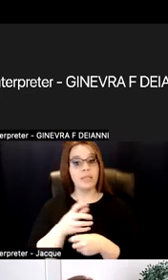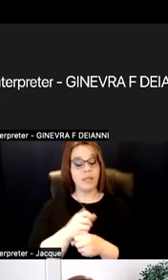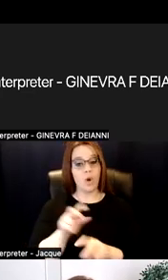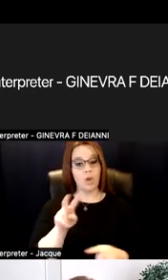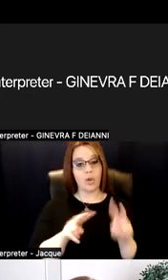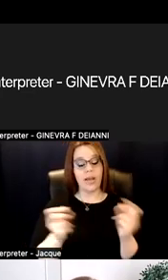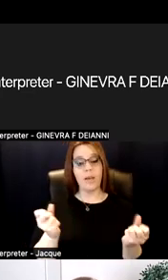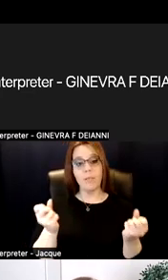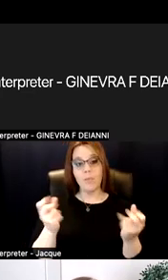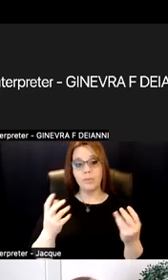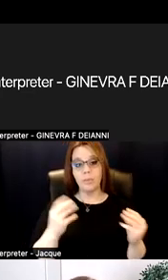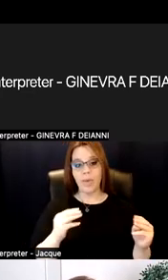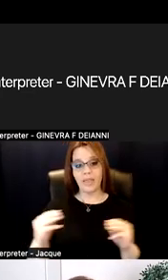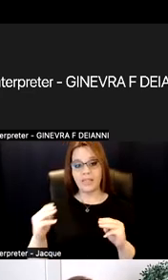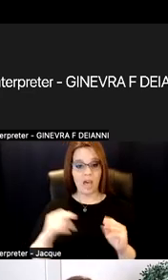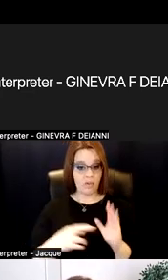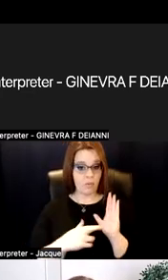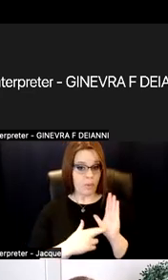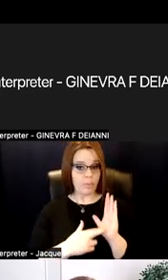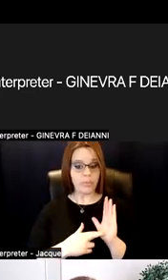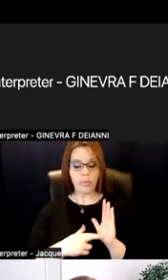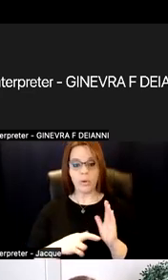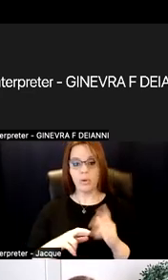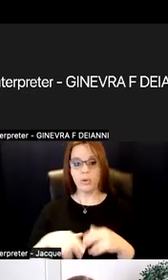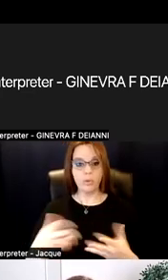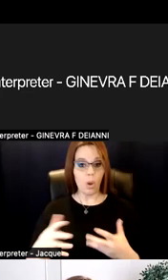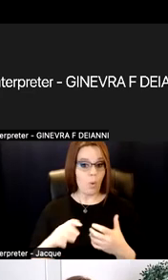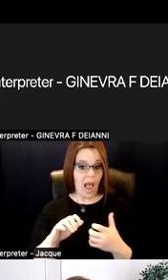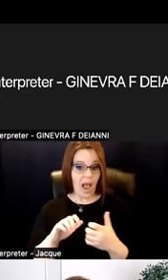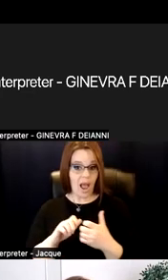of representation. So how you're getting the information, action